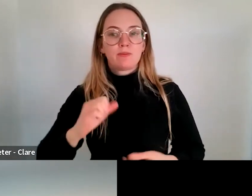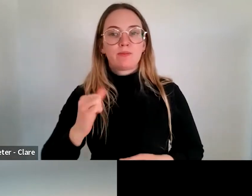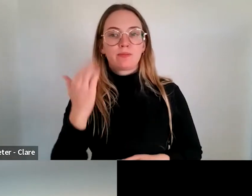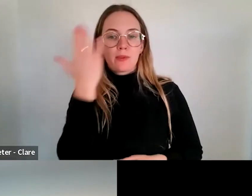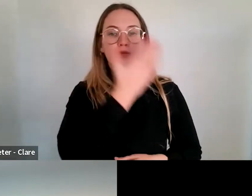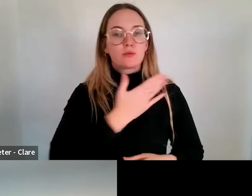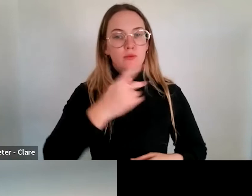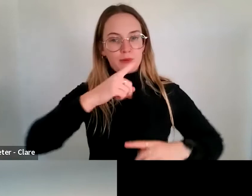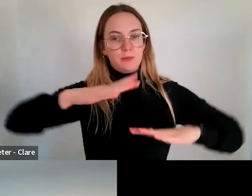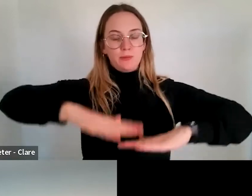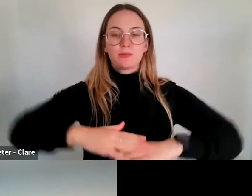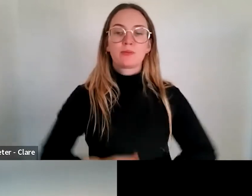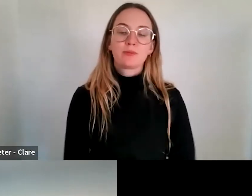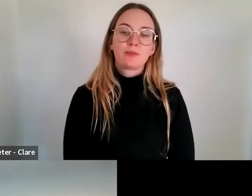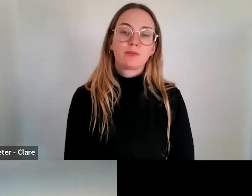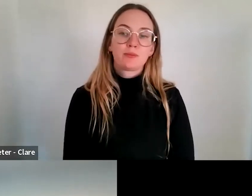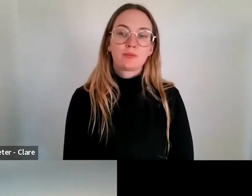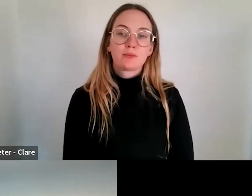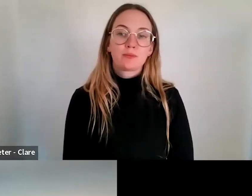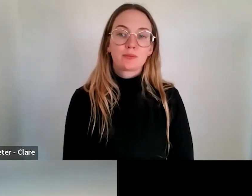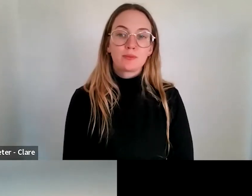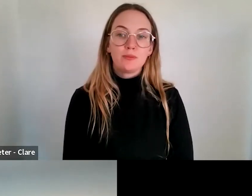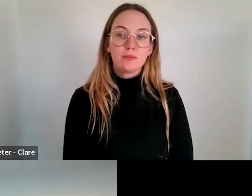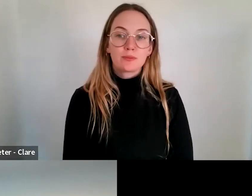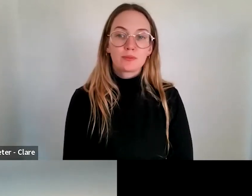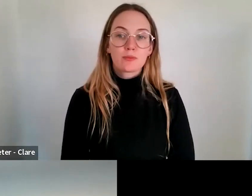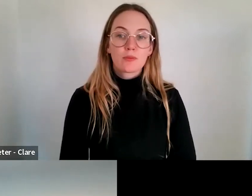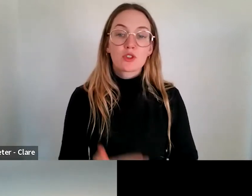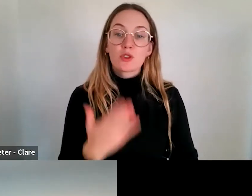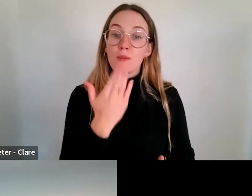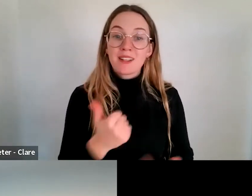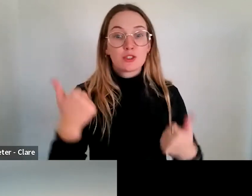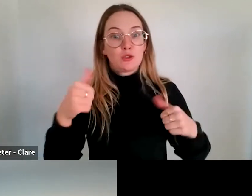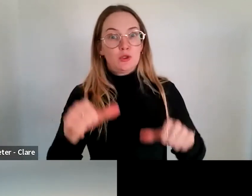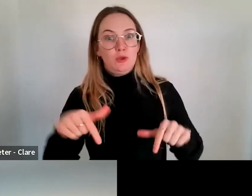from where you're calling. So please take advantage of the technology and